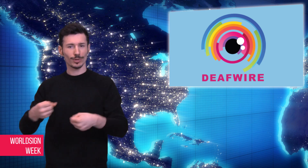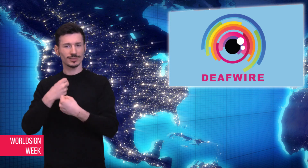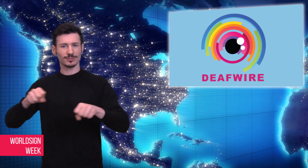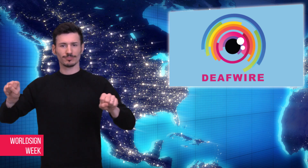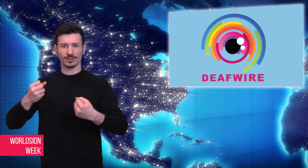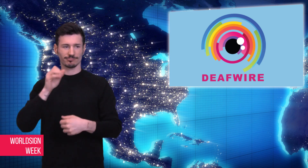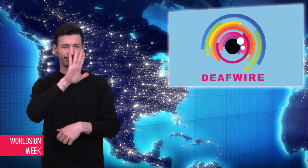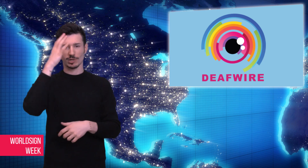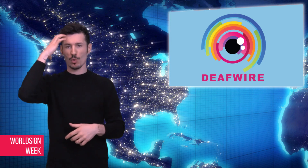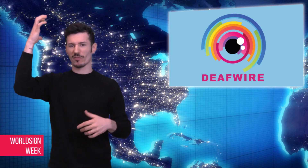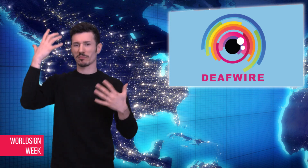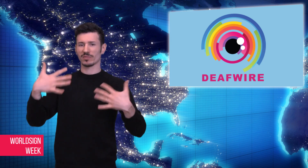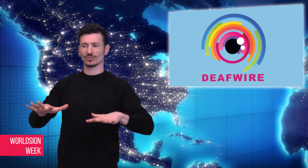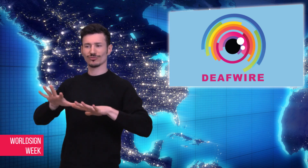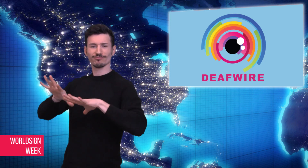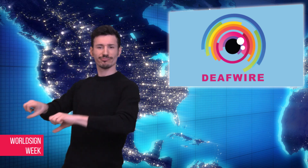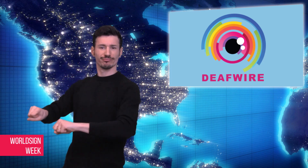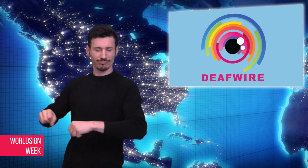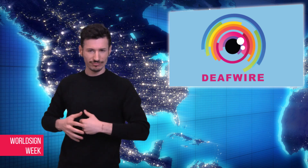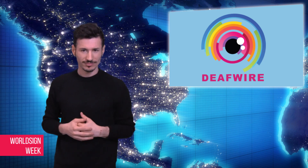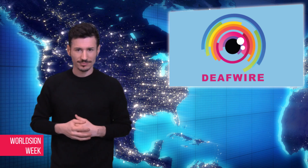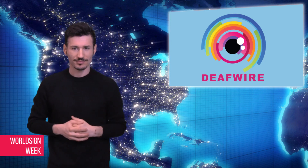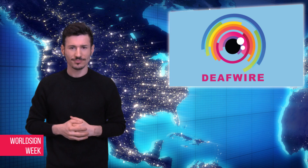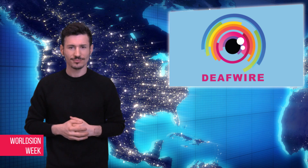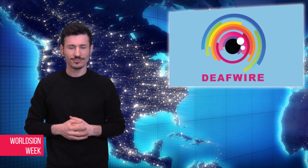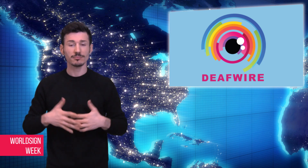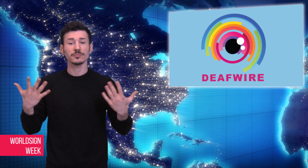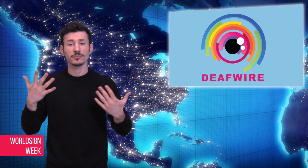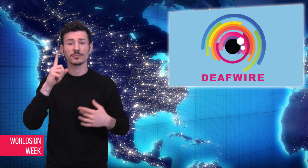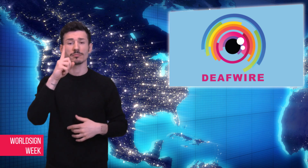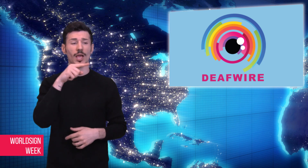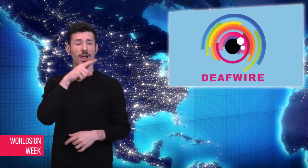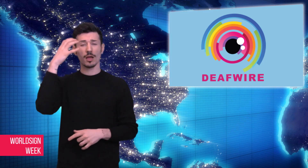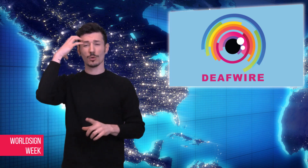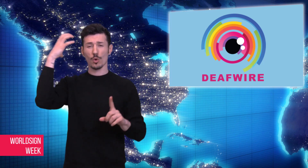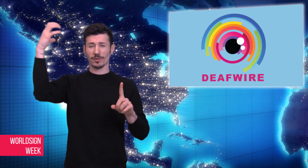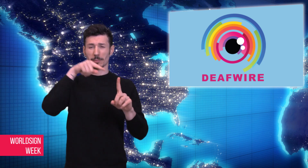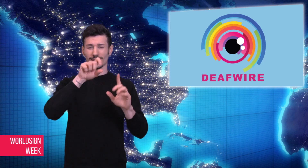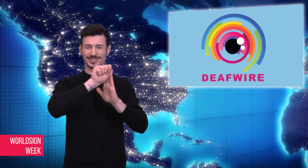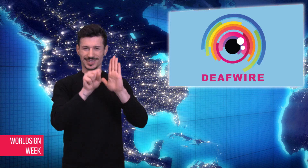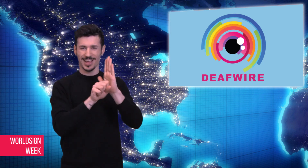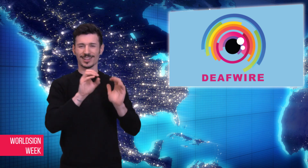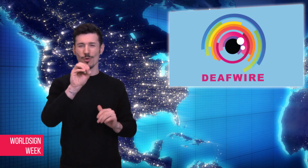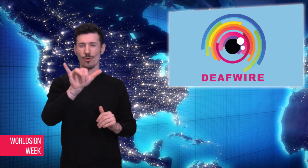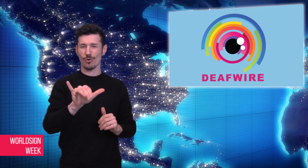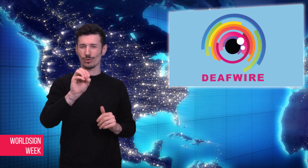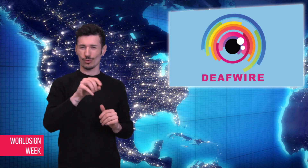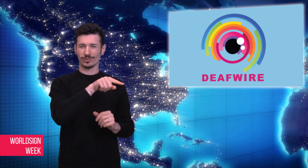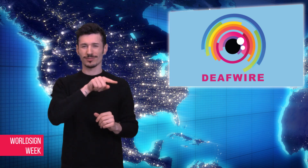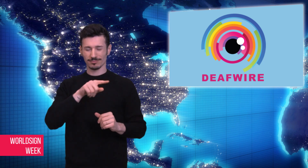cannot because the government took the land. The state